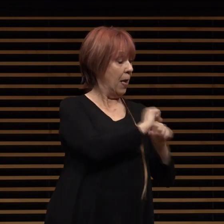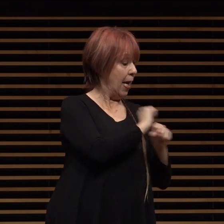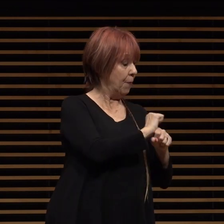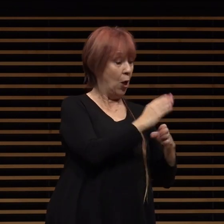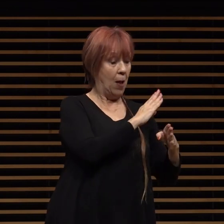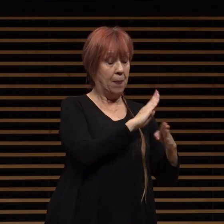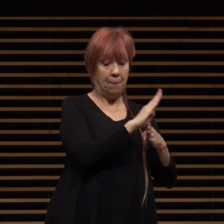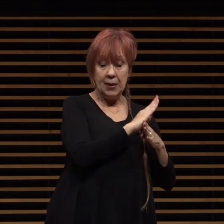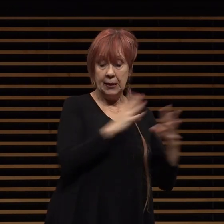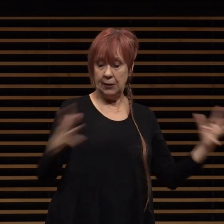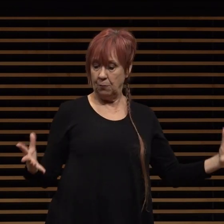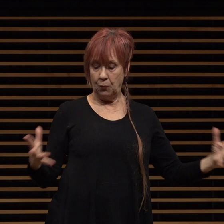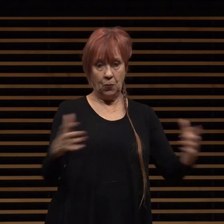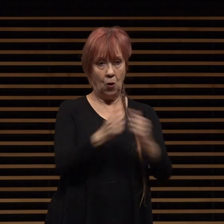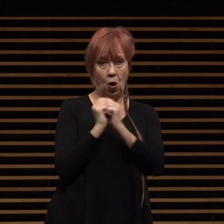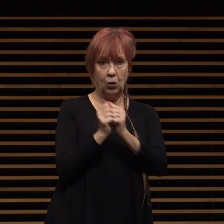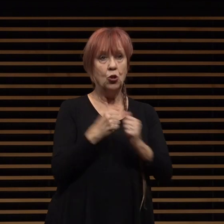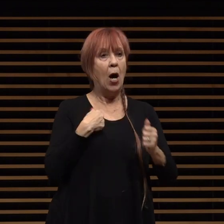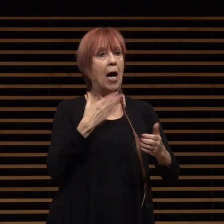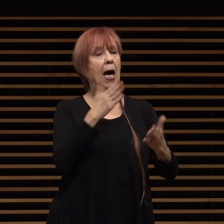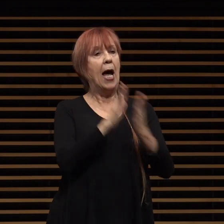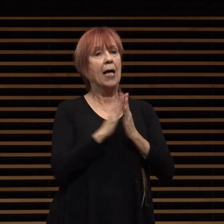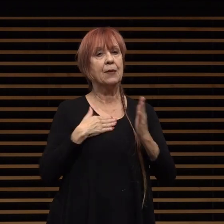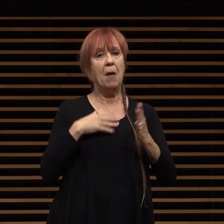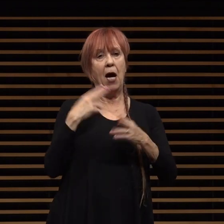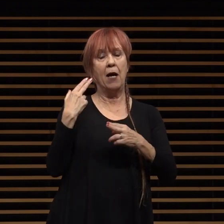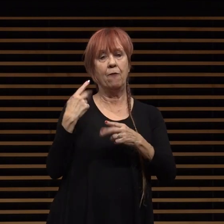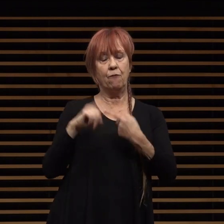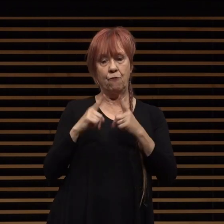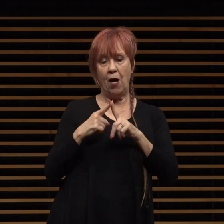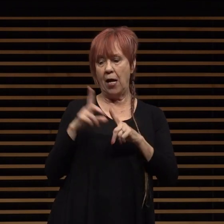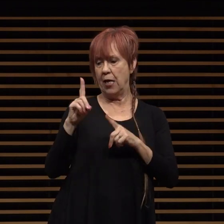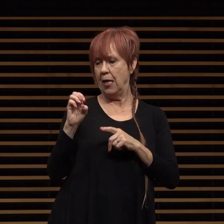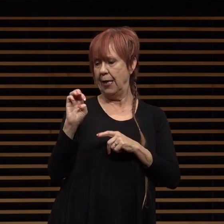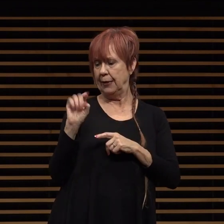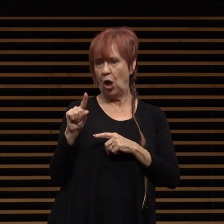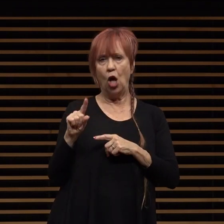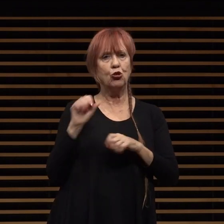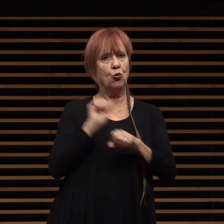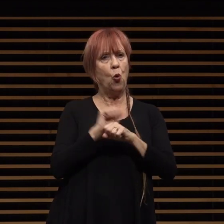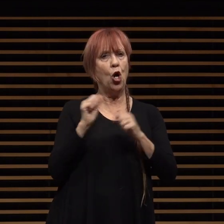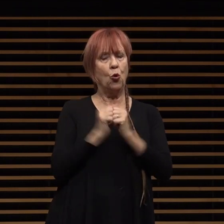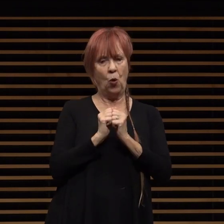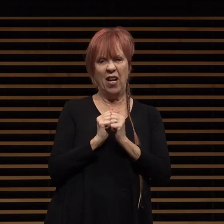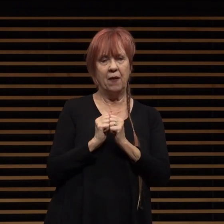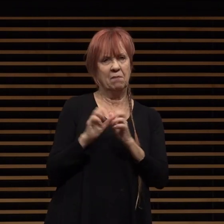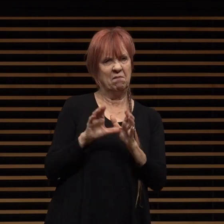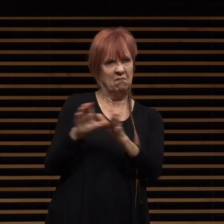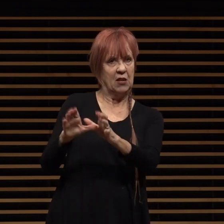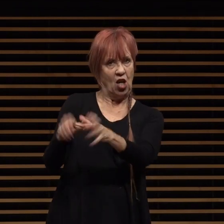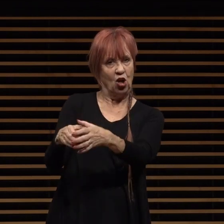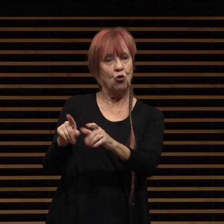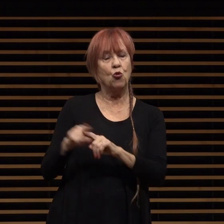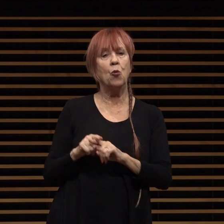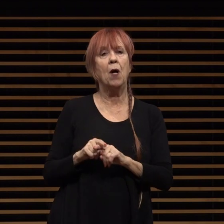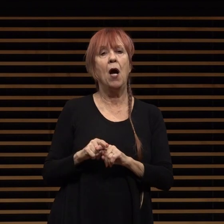doug cranwinkle to work with an ad hoc committee of the city council